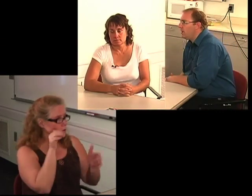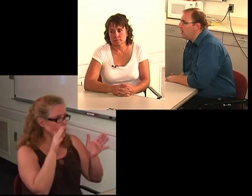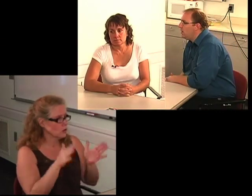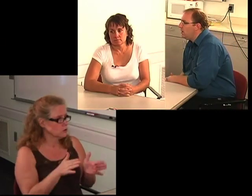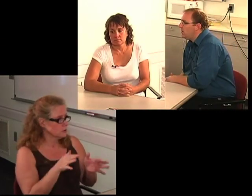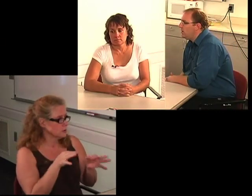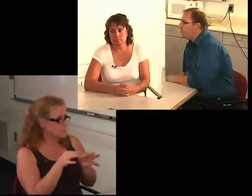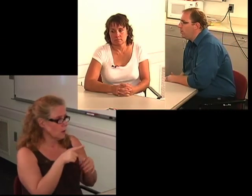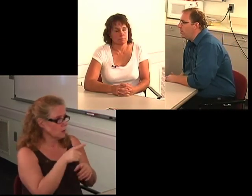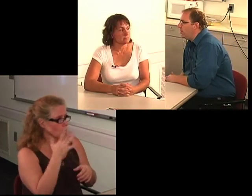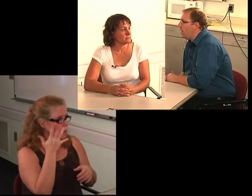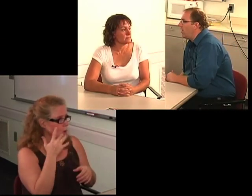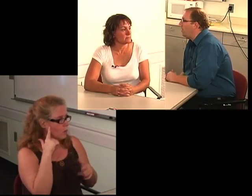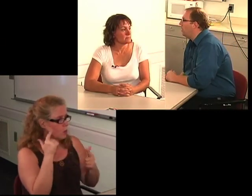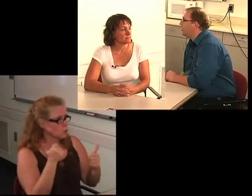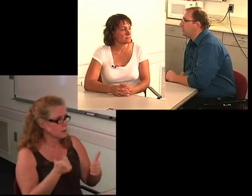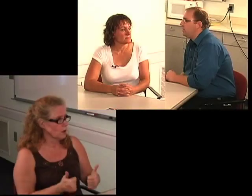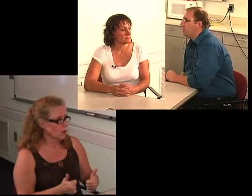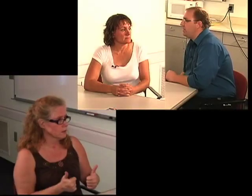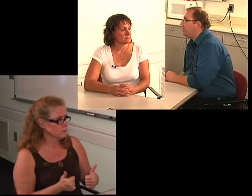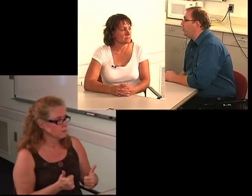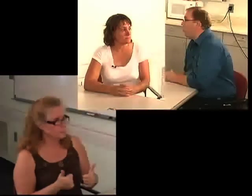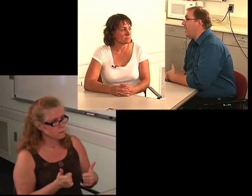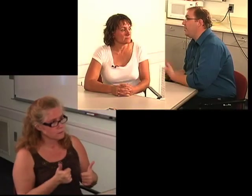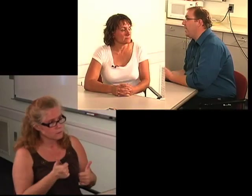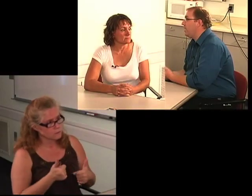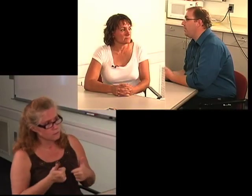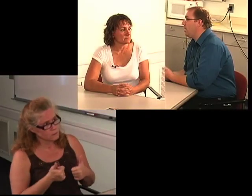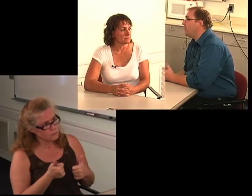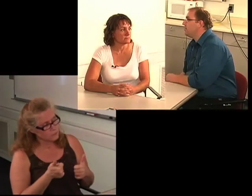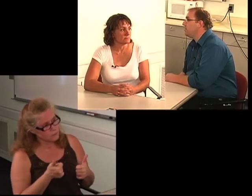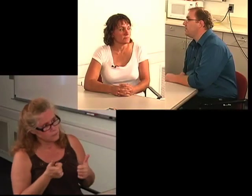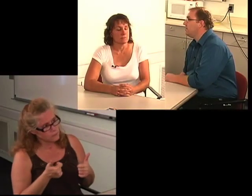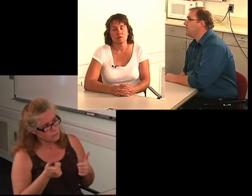I: Did your audiologist explain to you why you had a hearing loss?